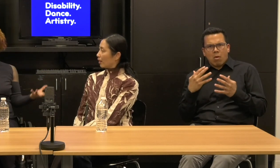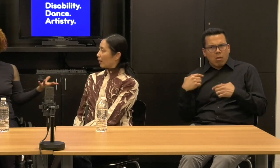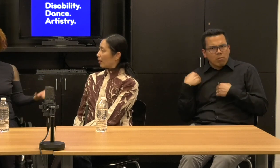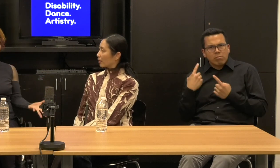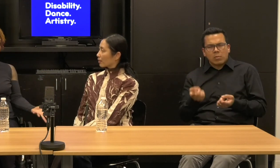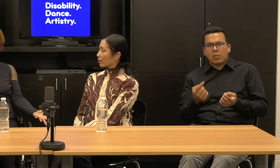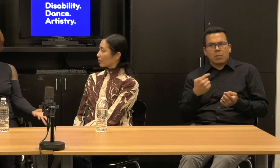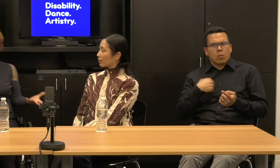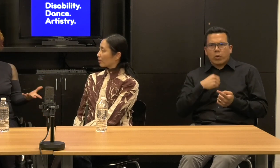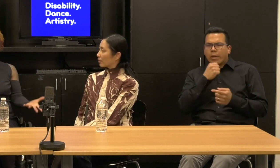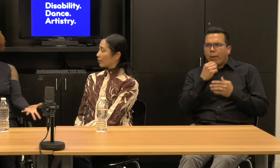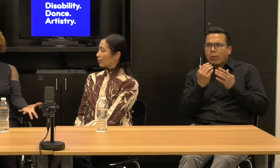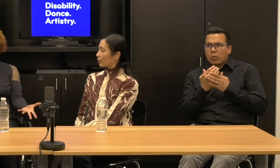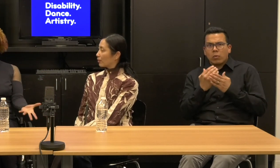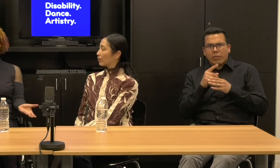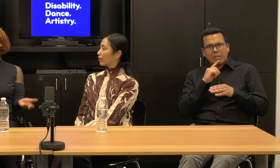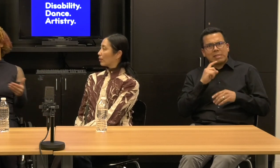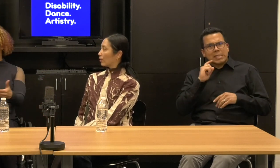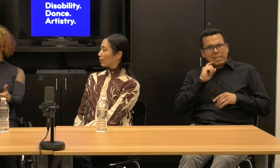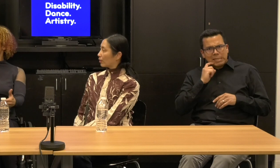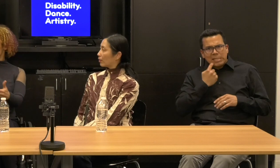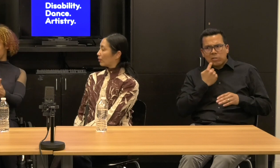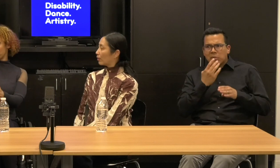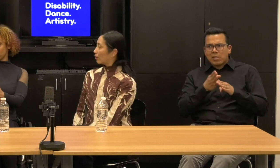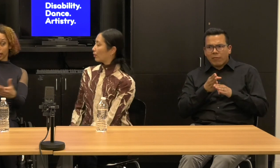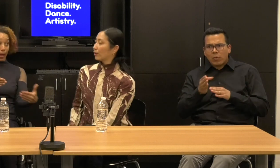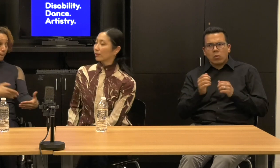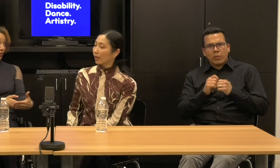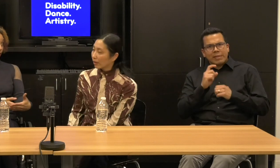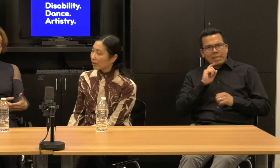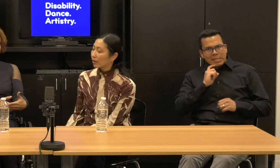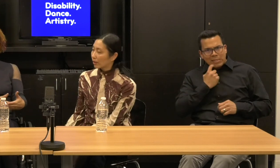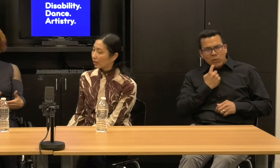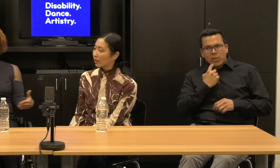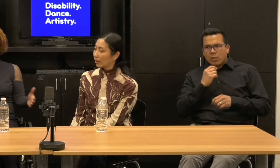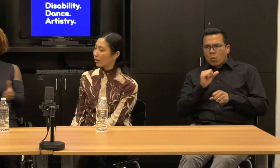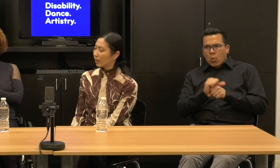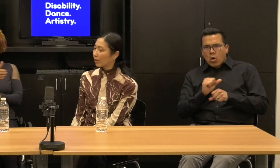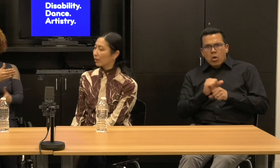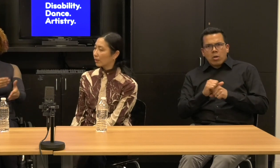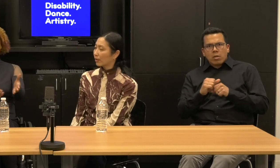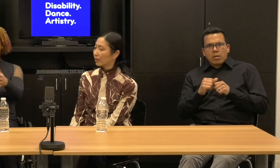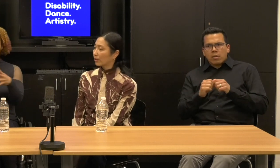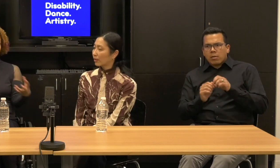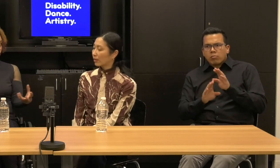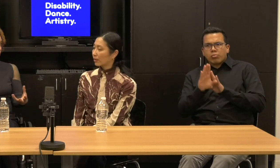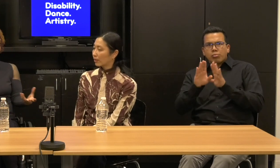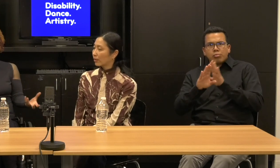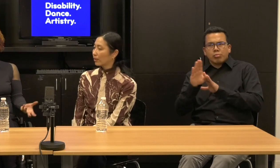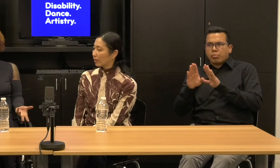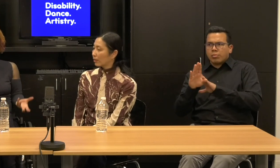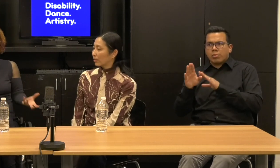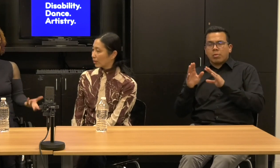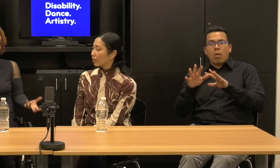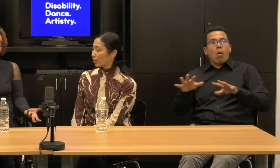This is a serious field with serious work happening with connections across the dance world.